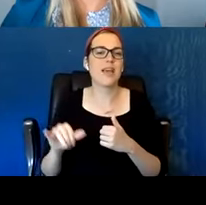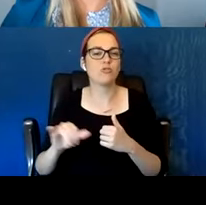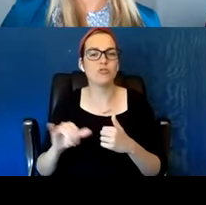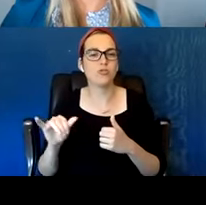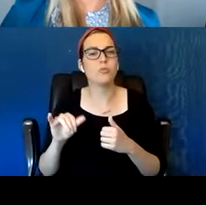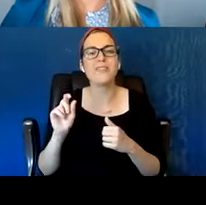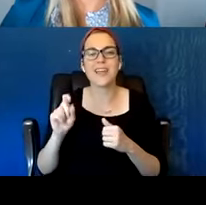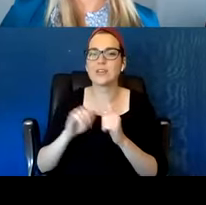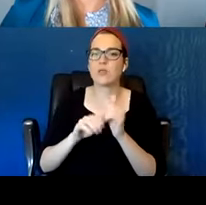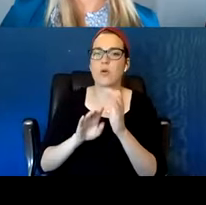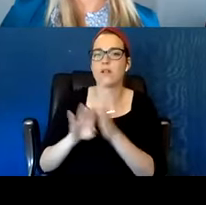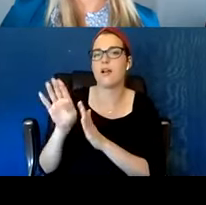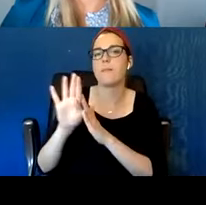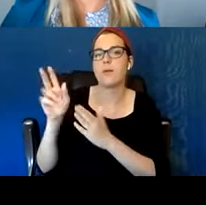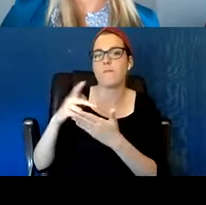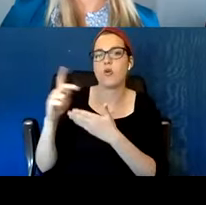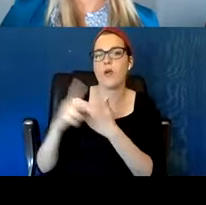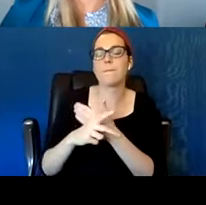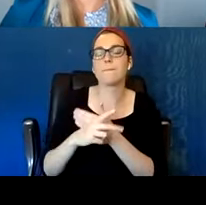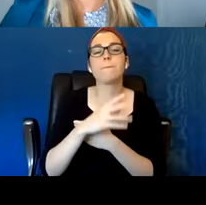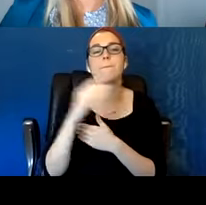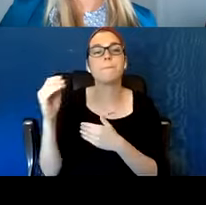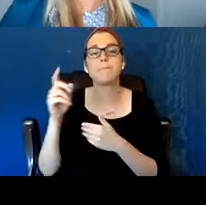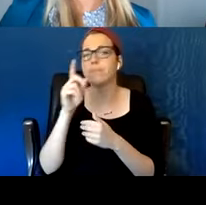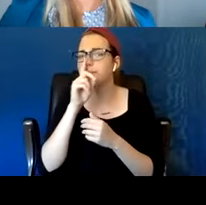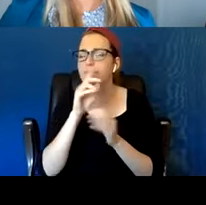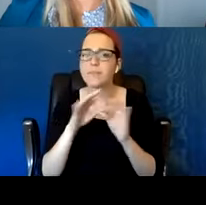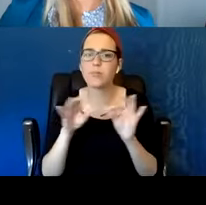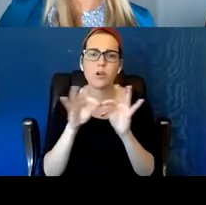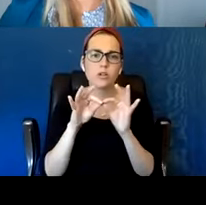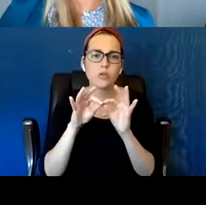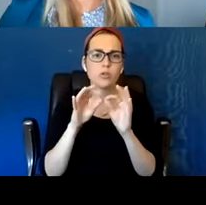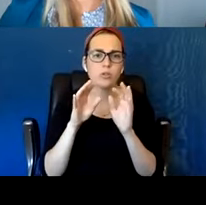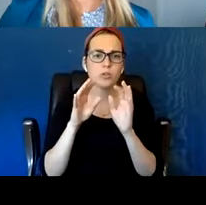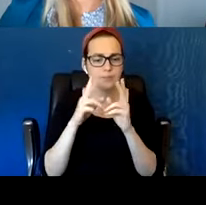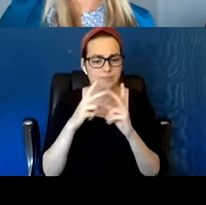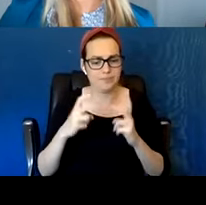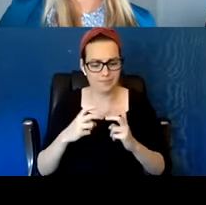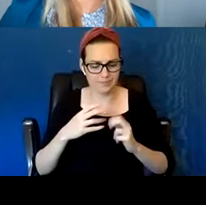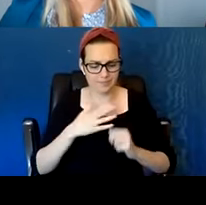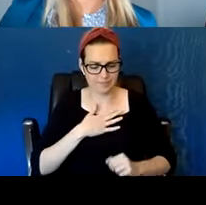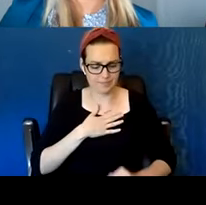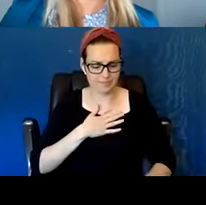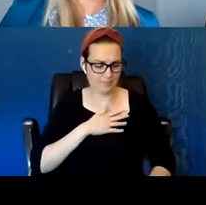And then the last thing I would say is really examining what your motivations are also internally.